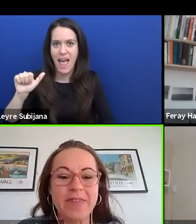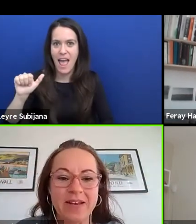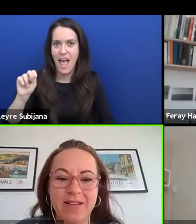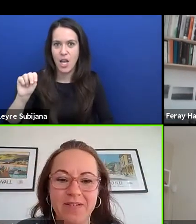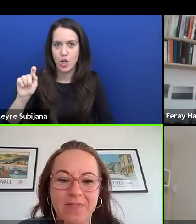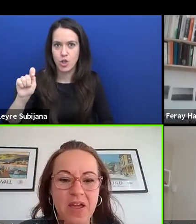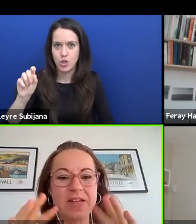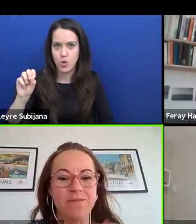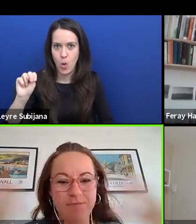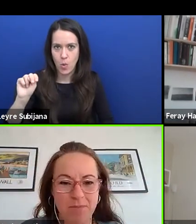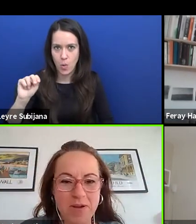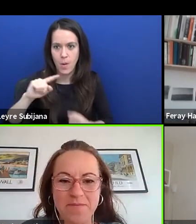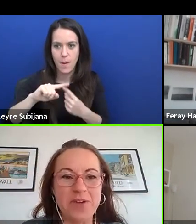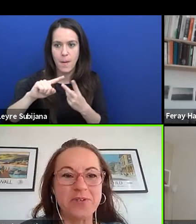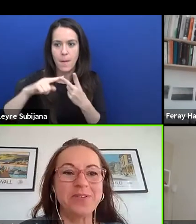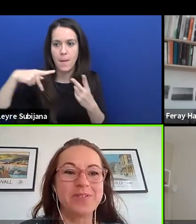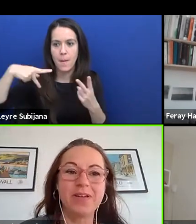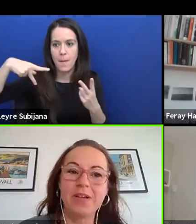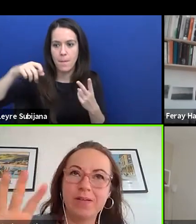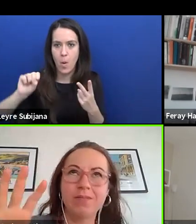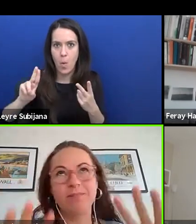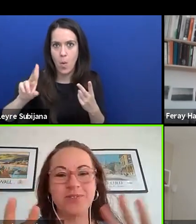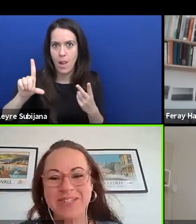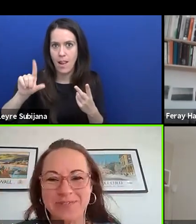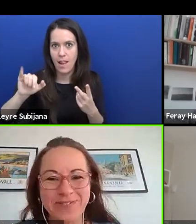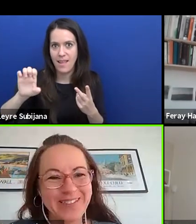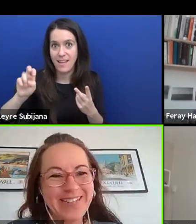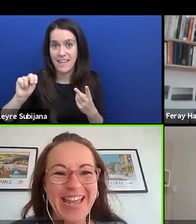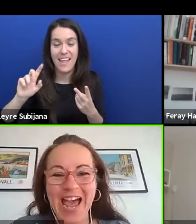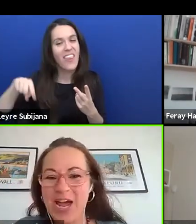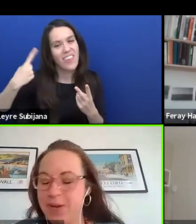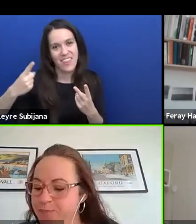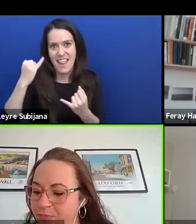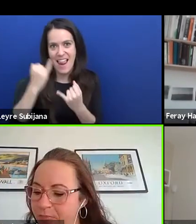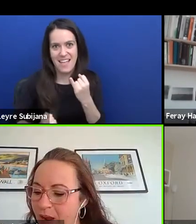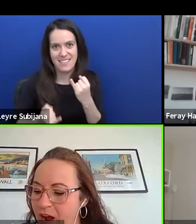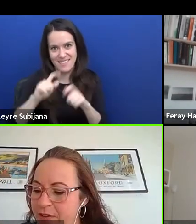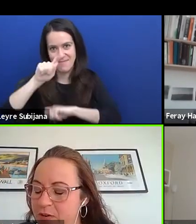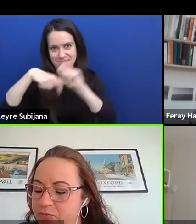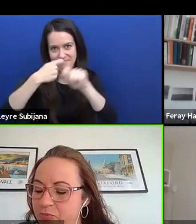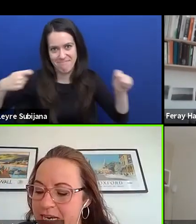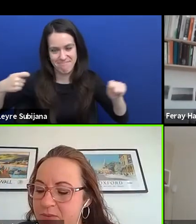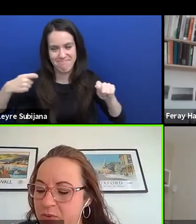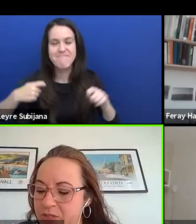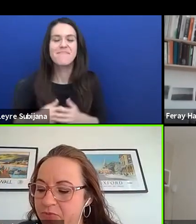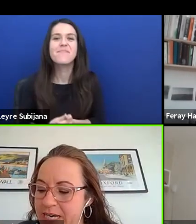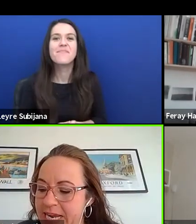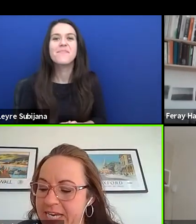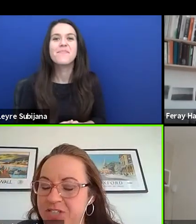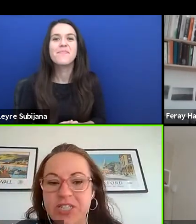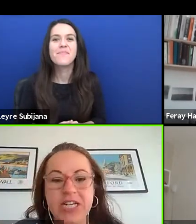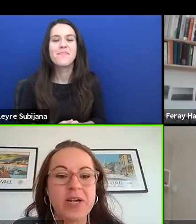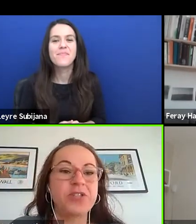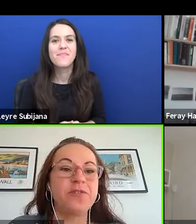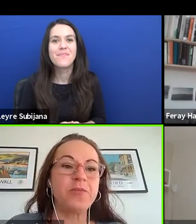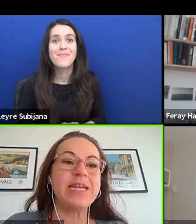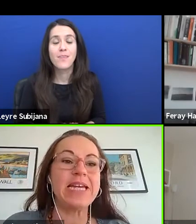and then give my final positive. I think really, what's a really interesting question for me,